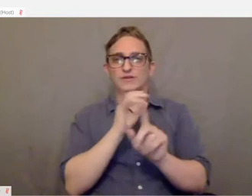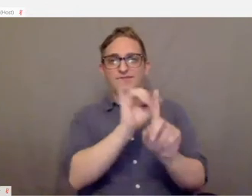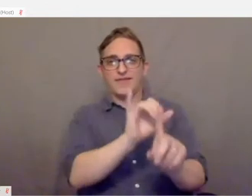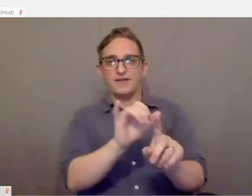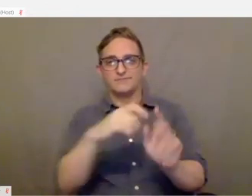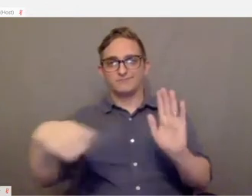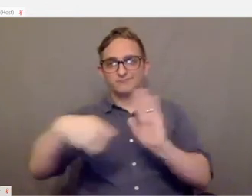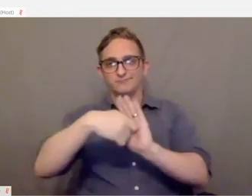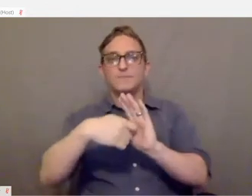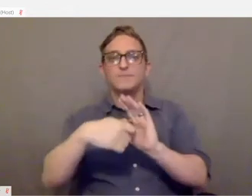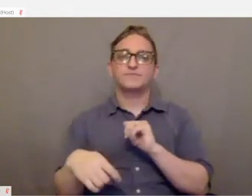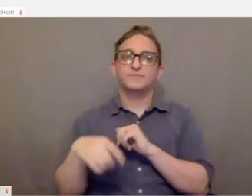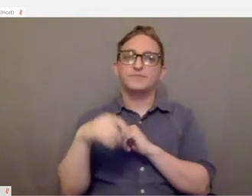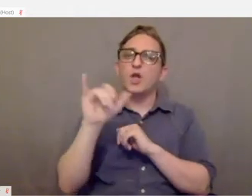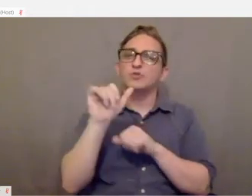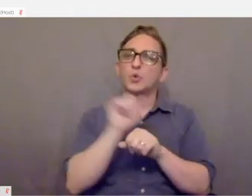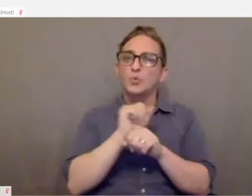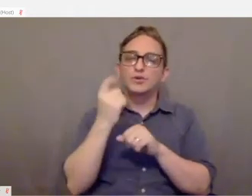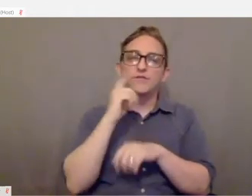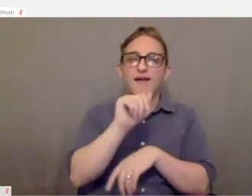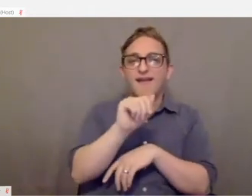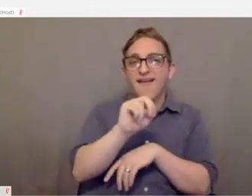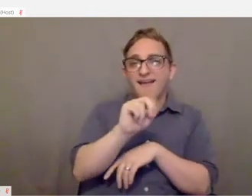It also works for Android and windows PCs.